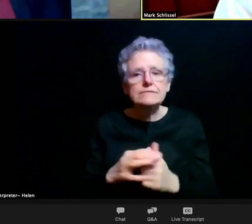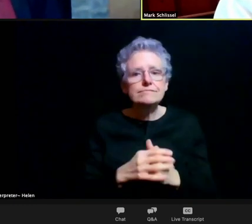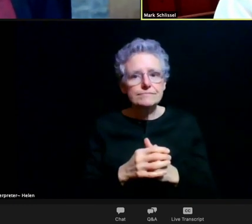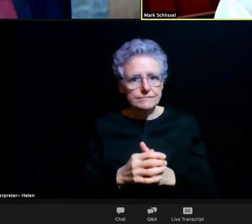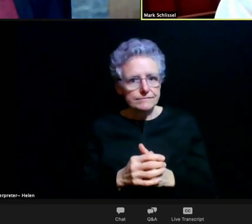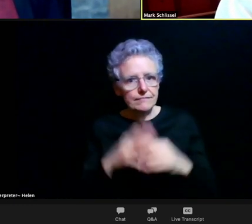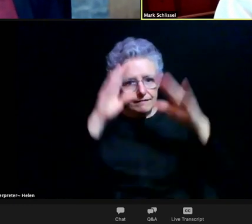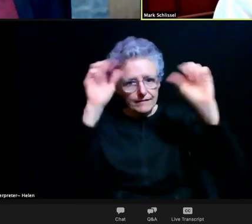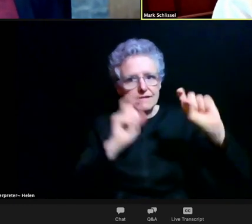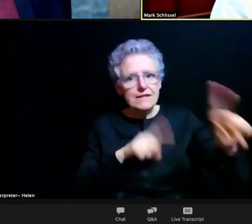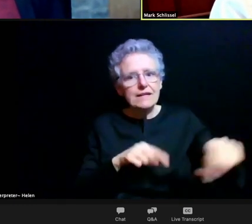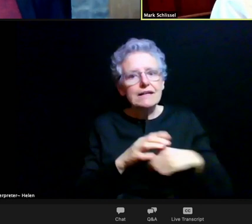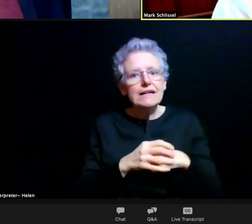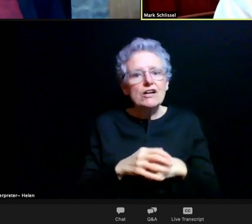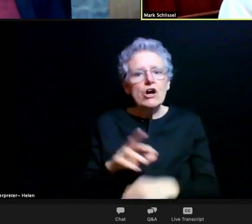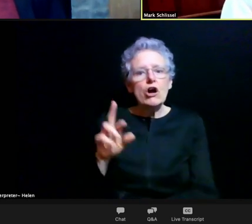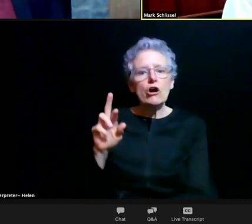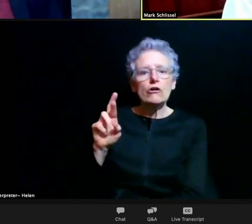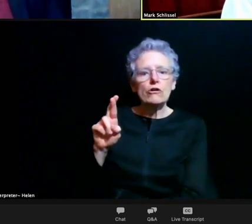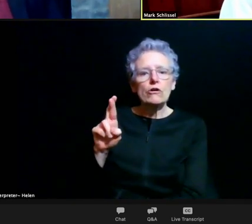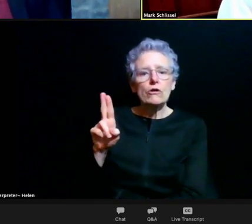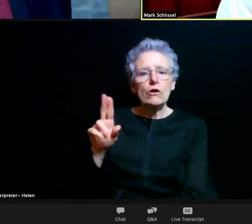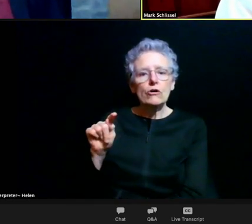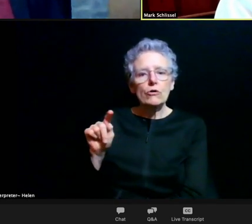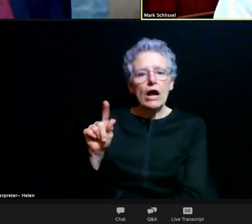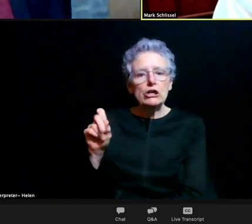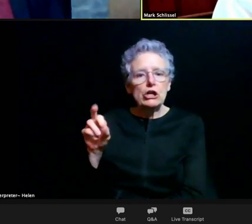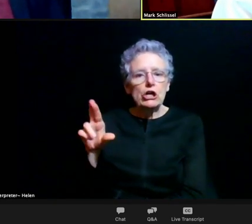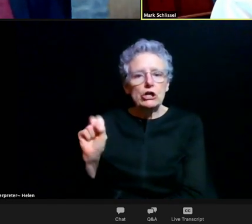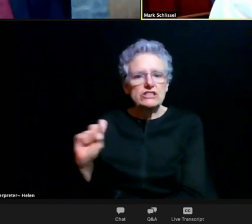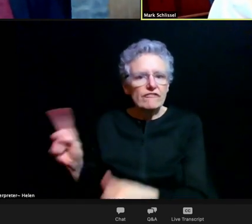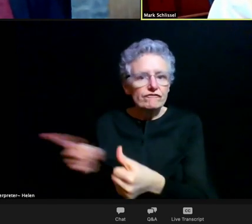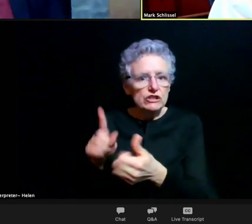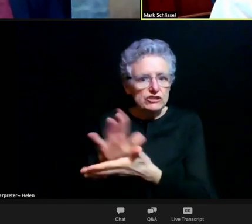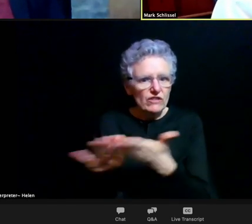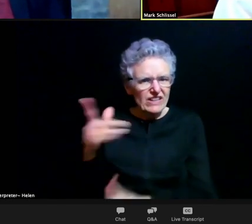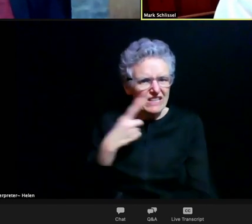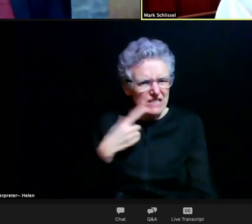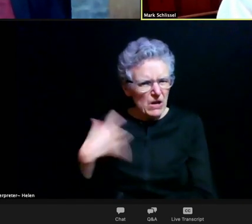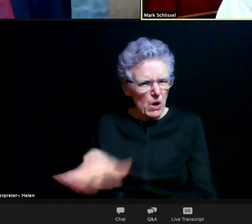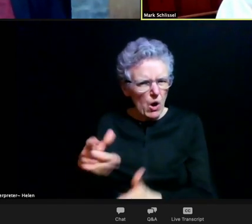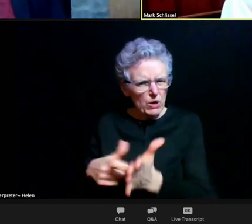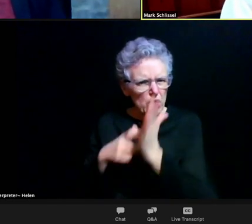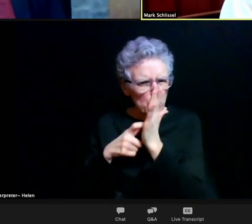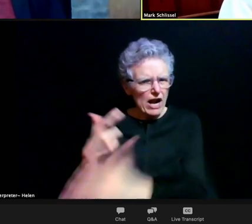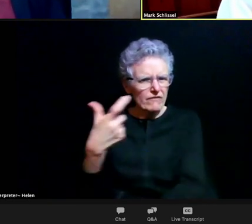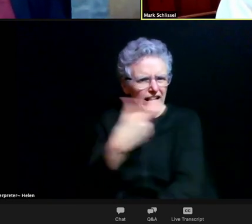is the first one that I've seen make a statement like that about a required vaccination to come back to school.